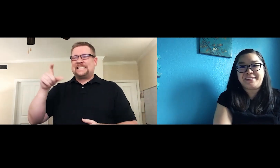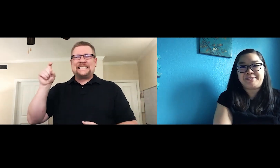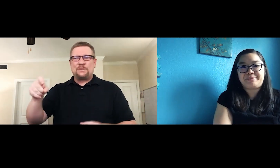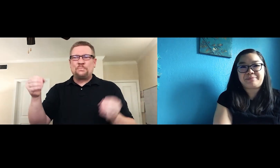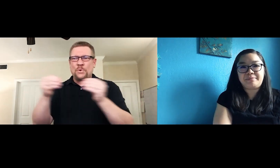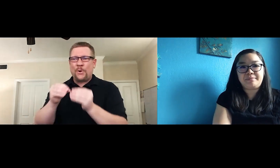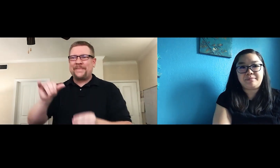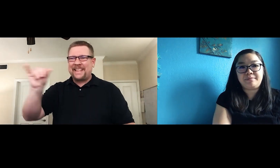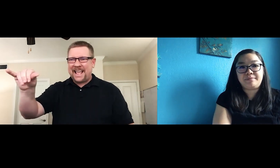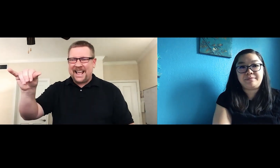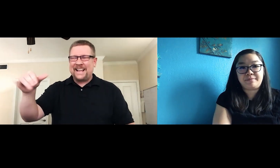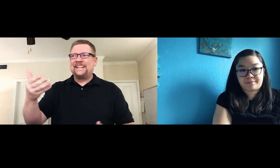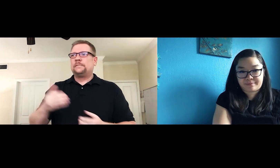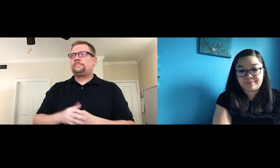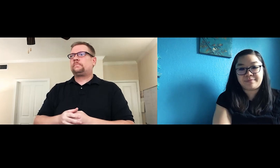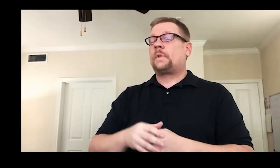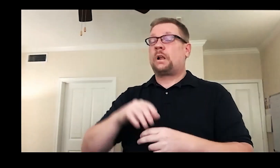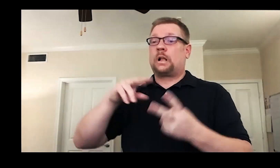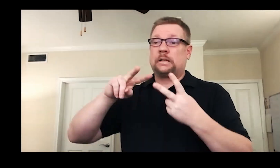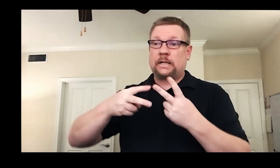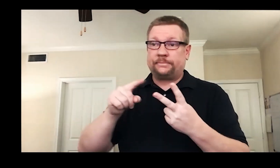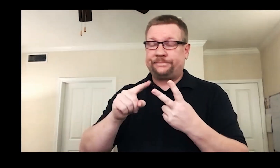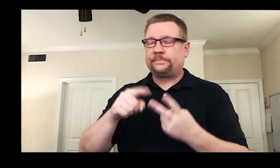It happens all too often. And we need more Deaf talent.